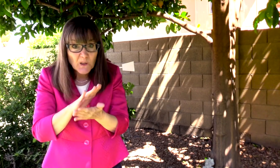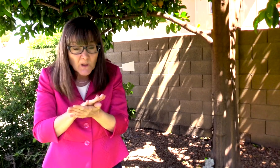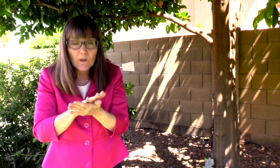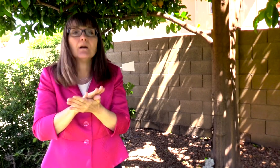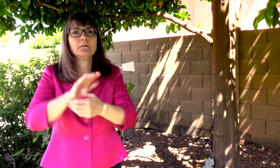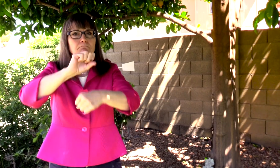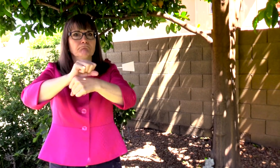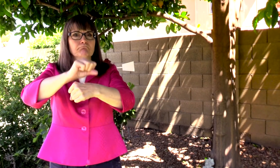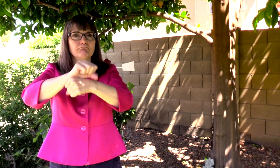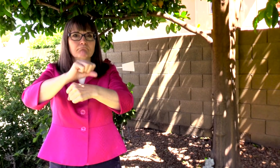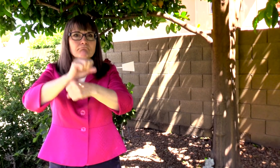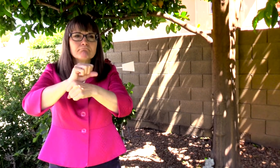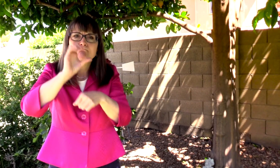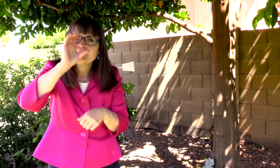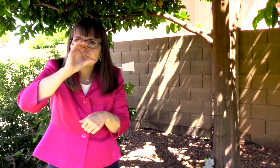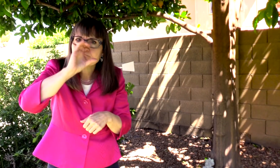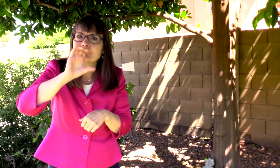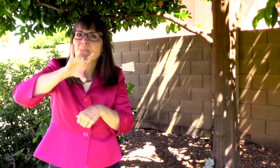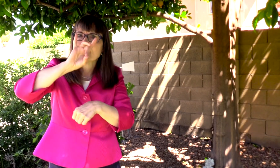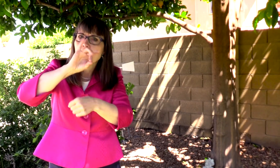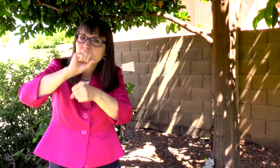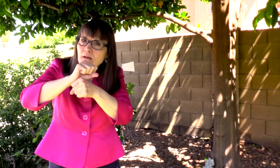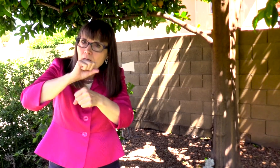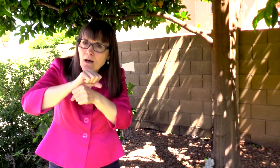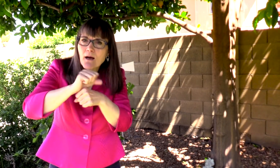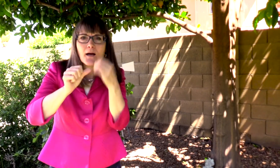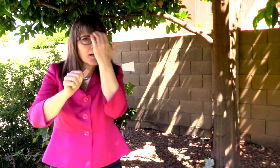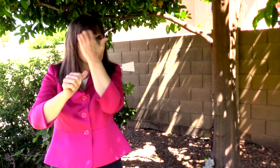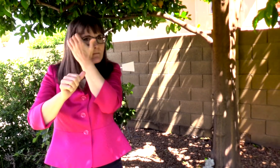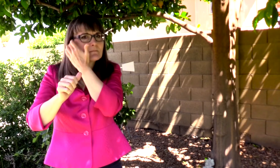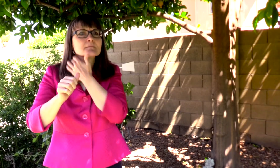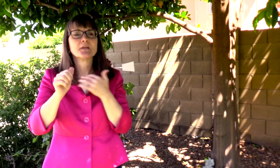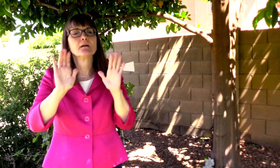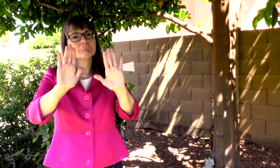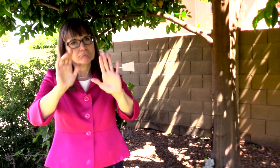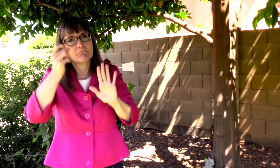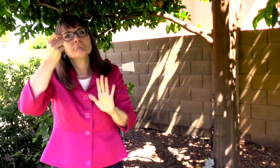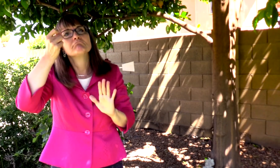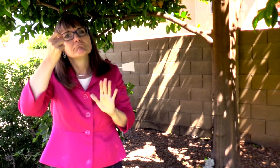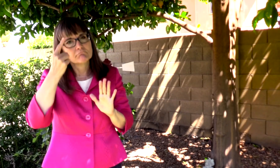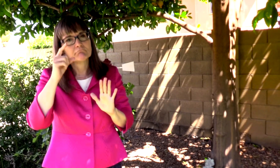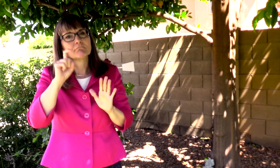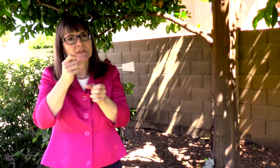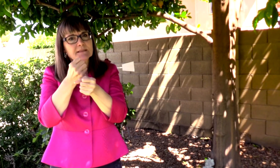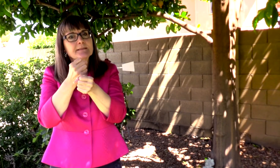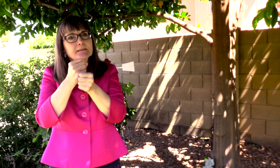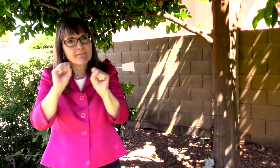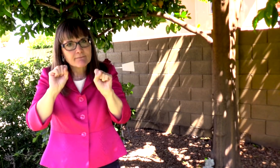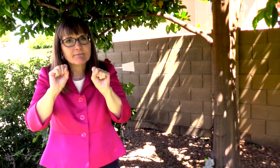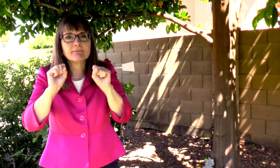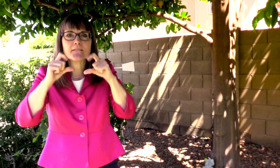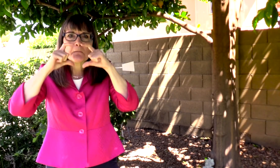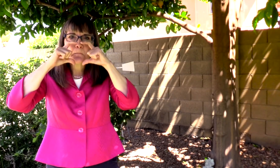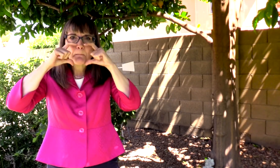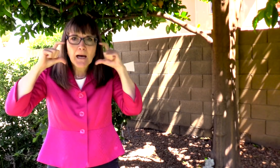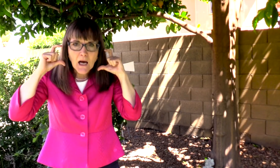IF YOU CHOOSE NOT TO GO TO SCHOOL, YOU CAN LOOK FOR A JOB. OF COURSE, WE WANT YOU TO BE SAFE.